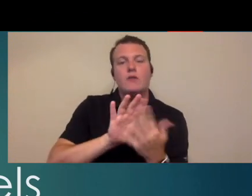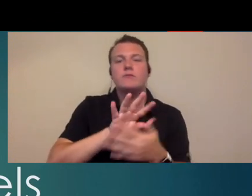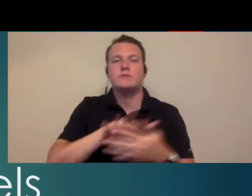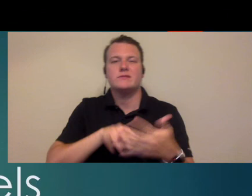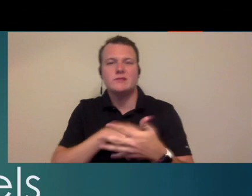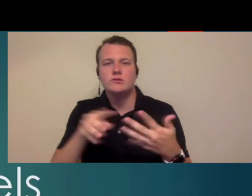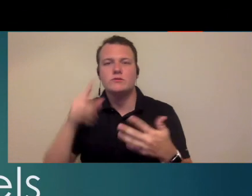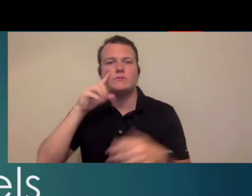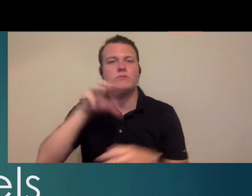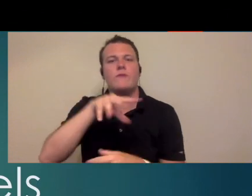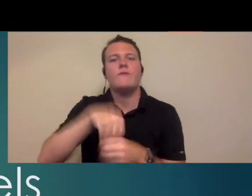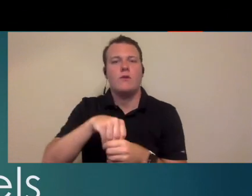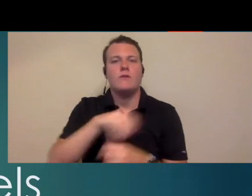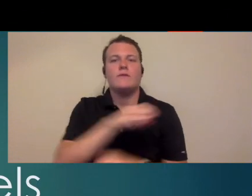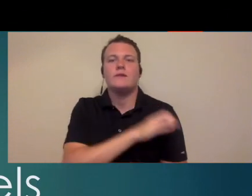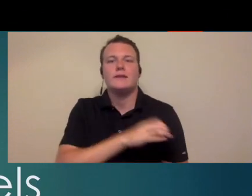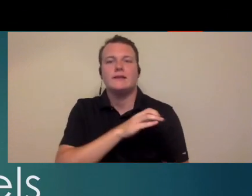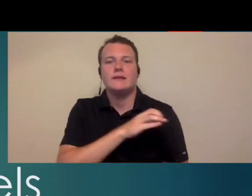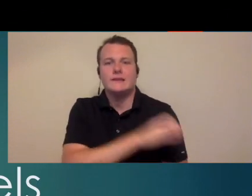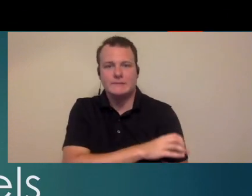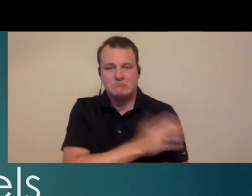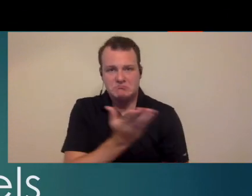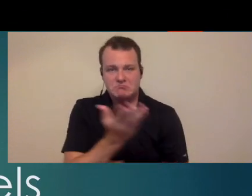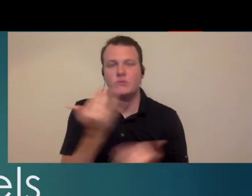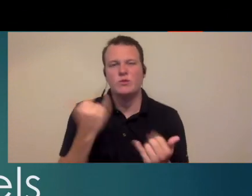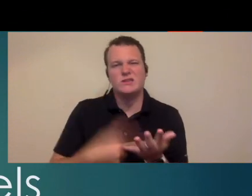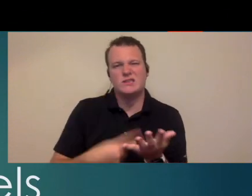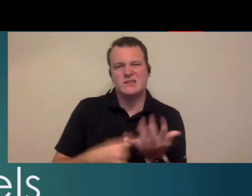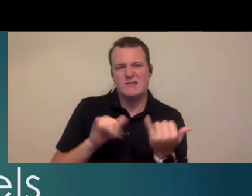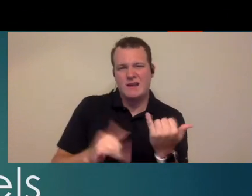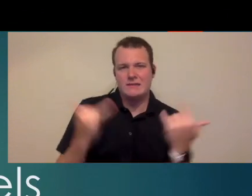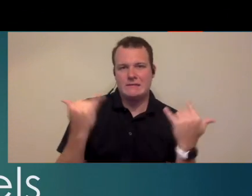and schedule a clinic um so that is what we're gonna cover this evening and then